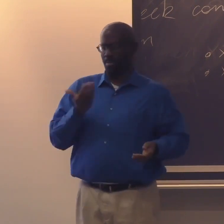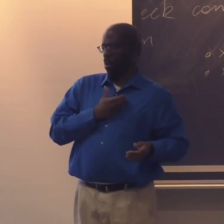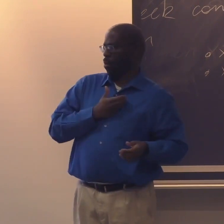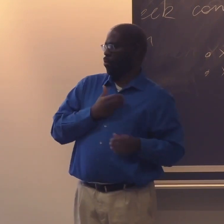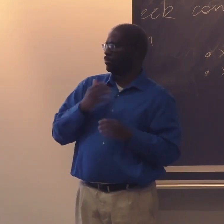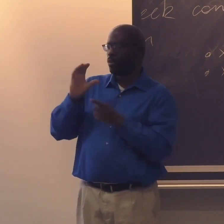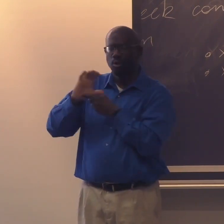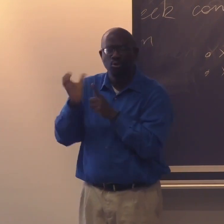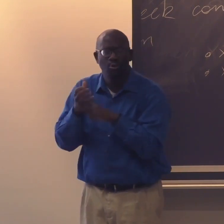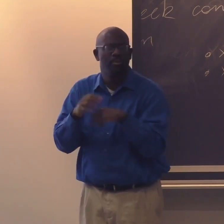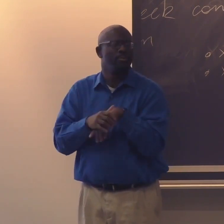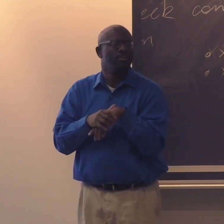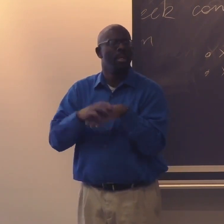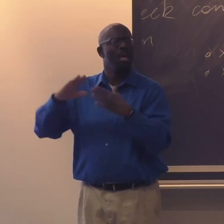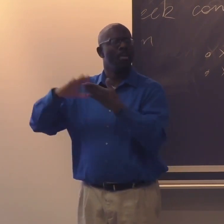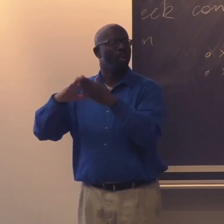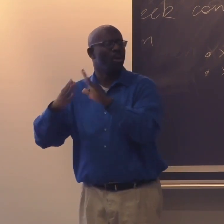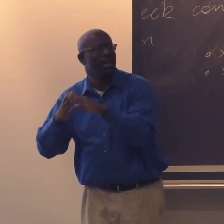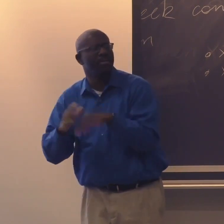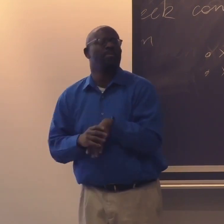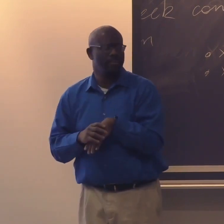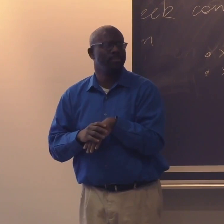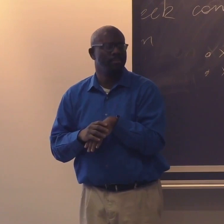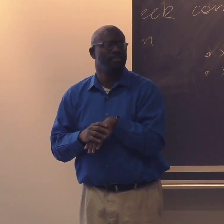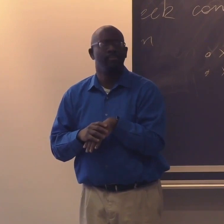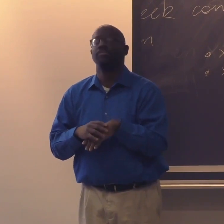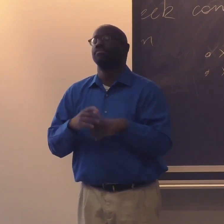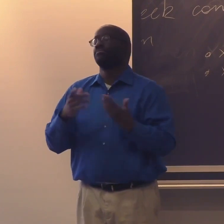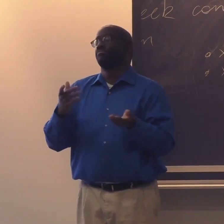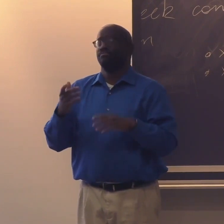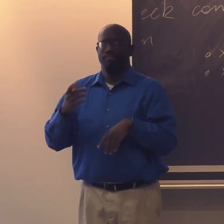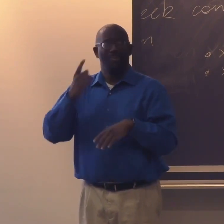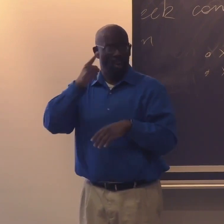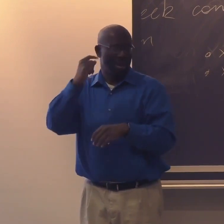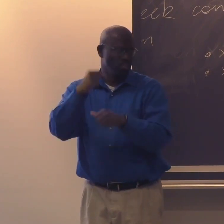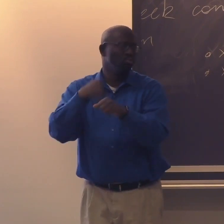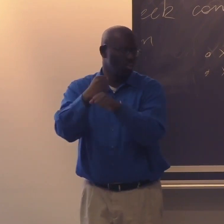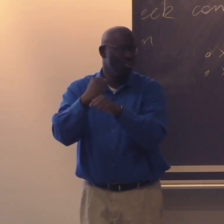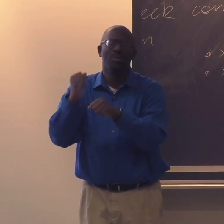we don't hear as much from our cultural community.